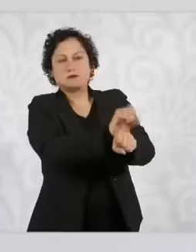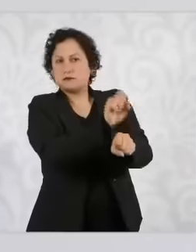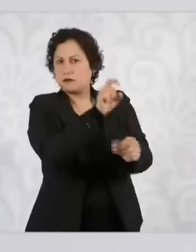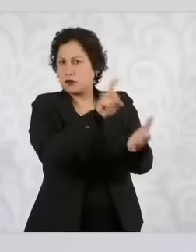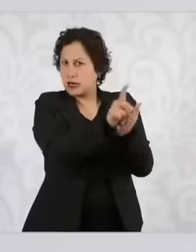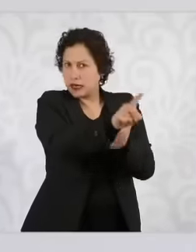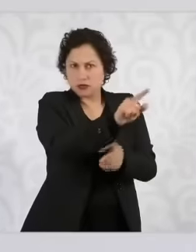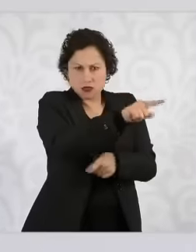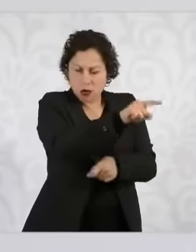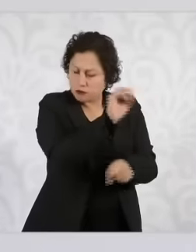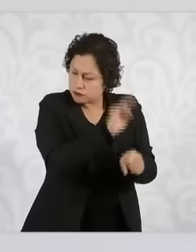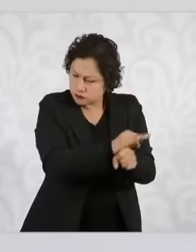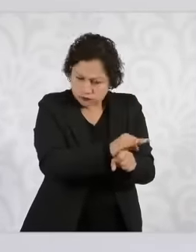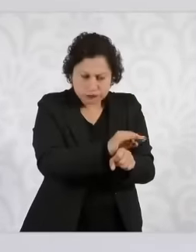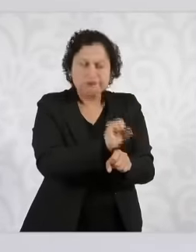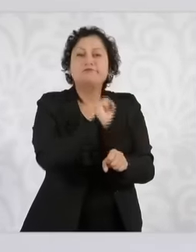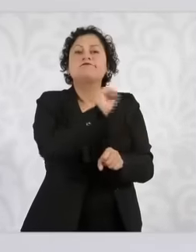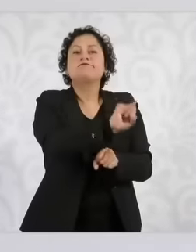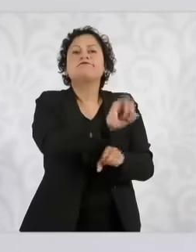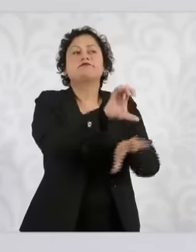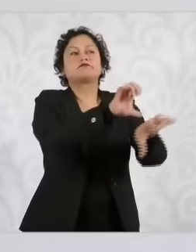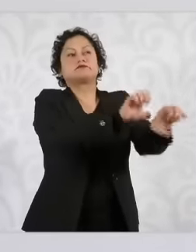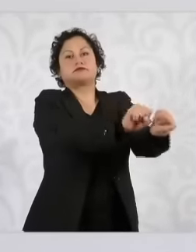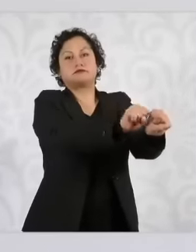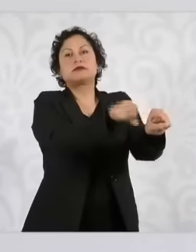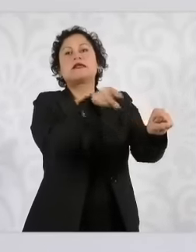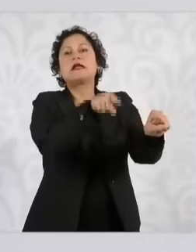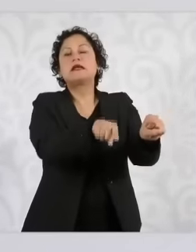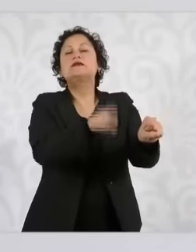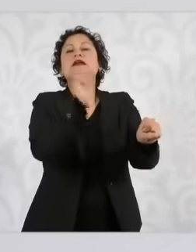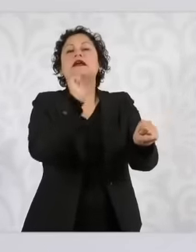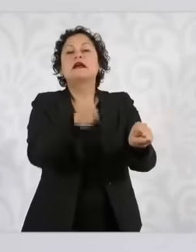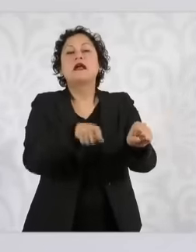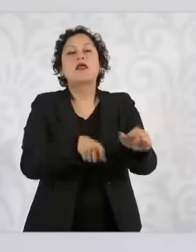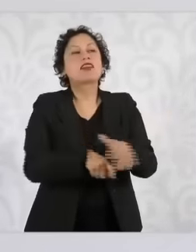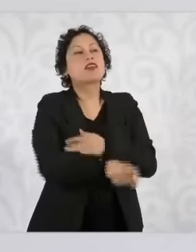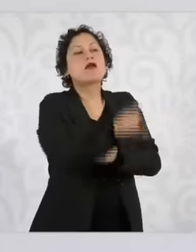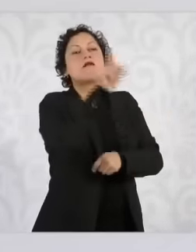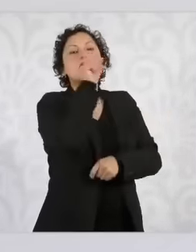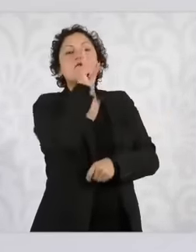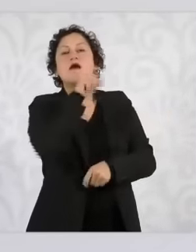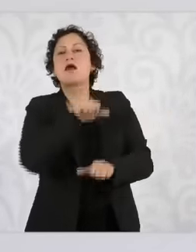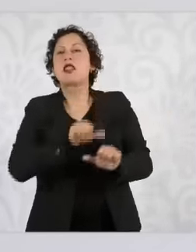leads us to reduce impunity and the fourth is coordination. I take this opportunity to say that